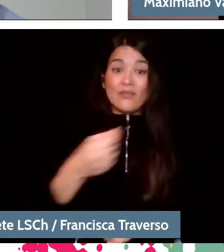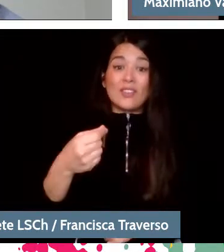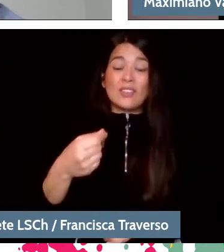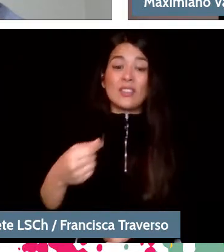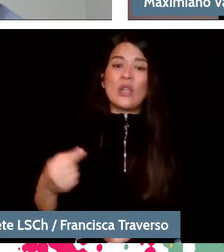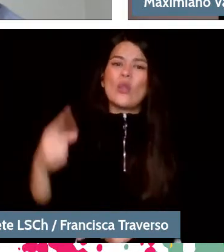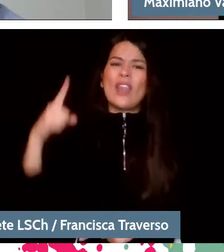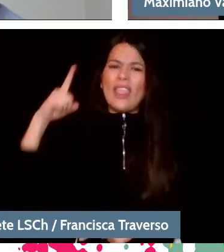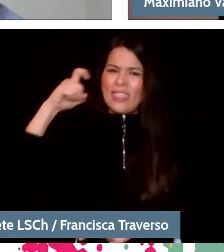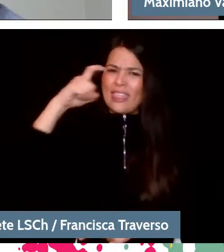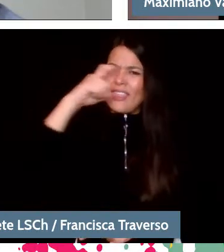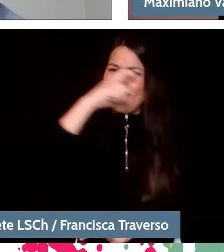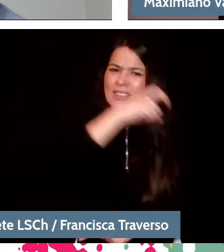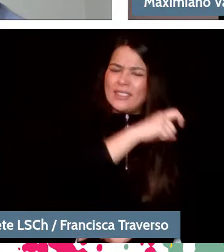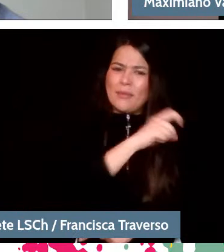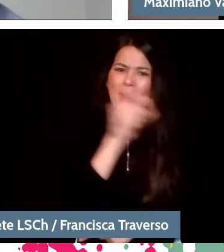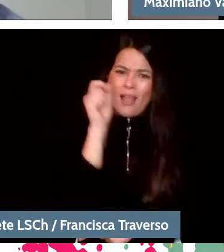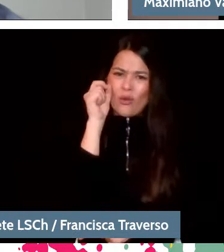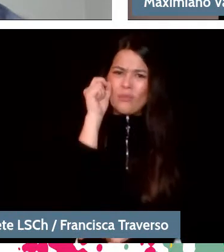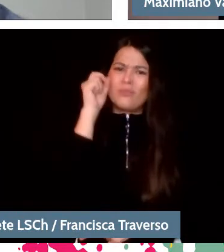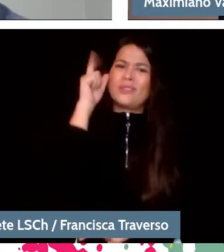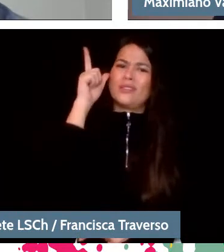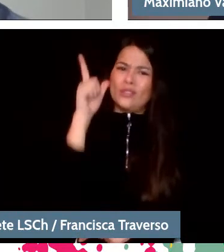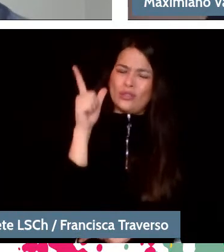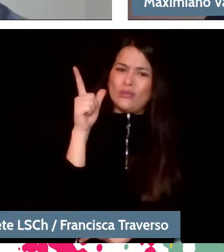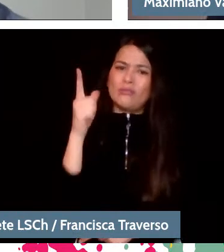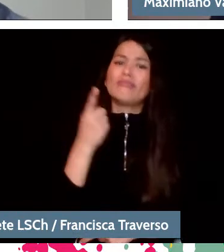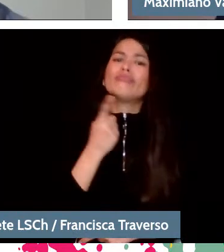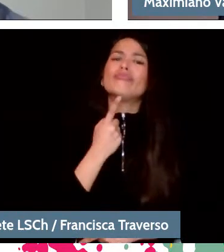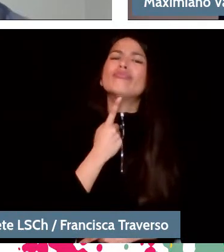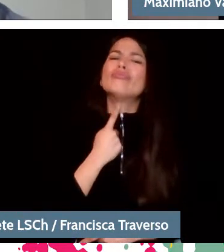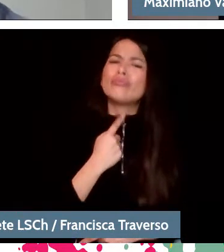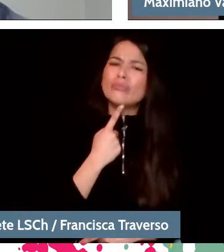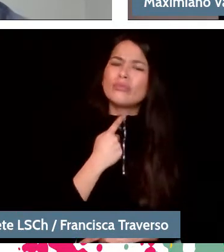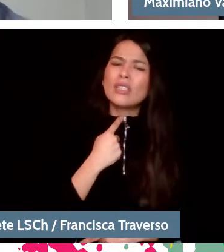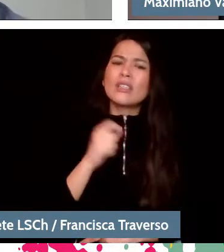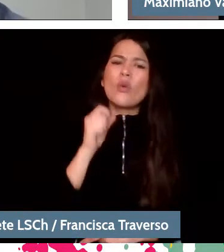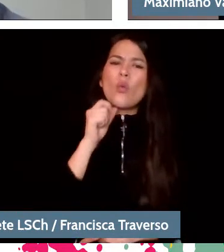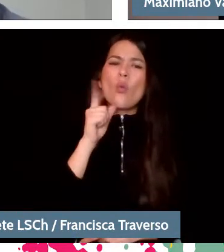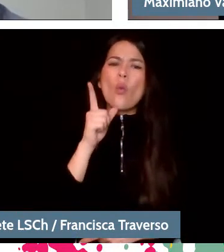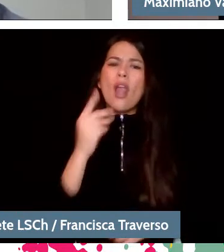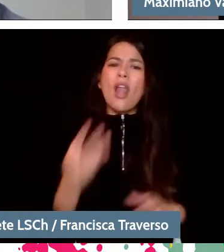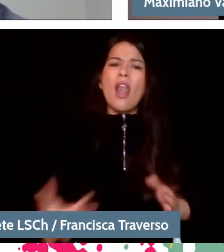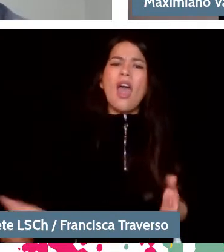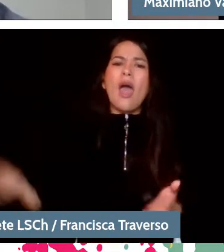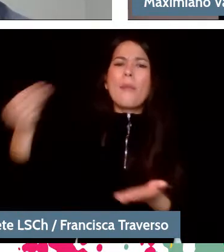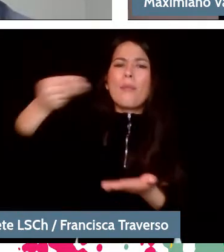Yes, it is also interesting what is the place of what experience brings to classical music.